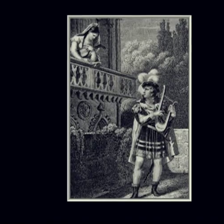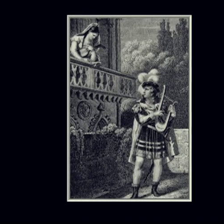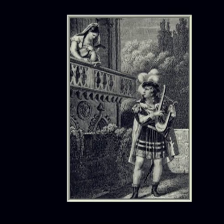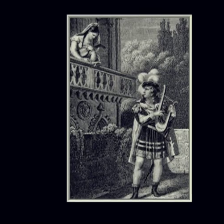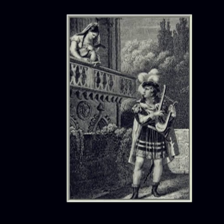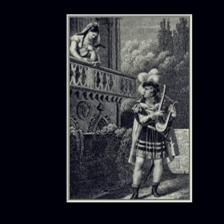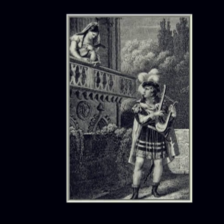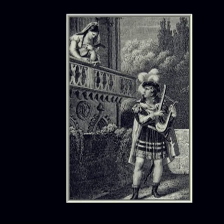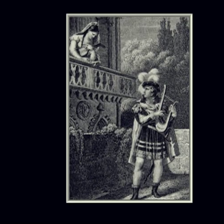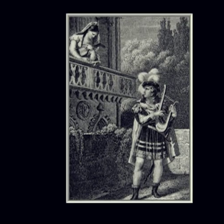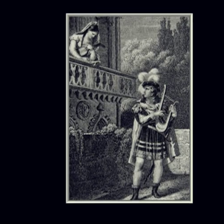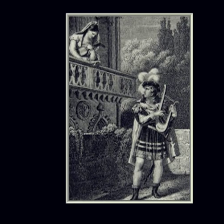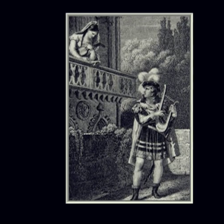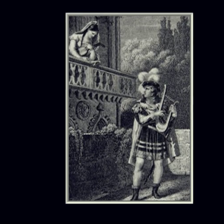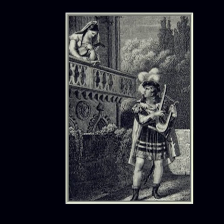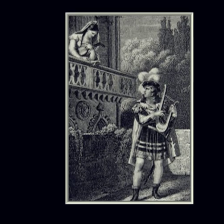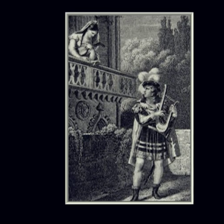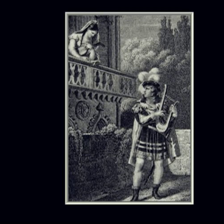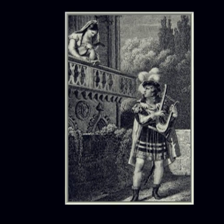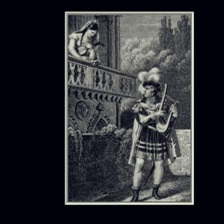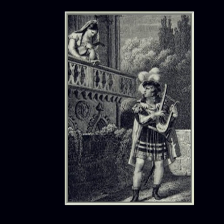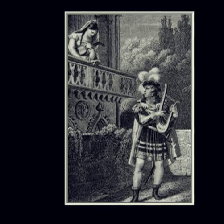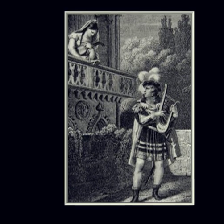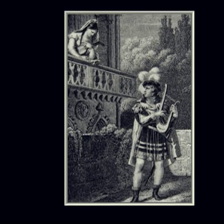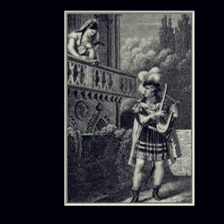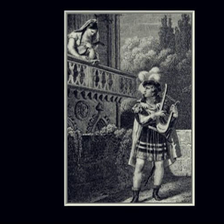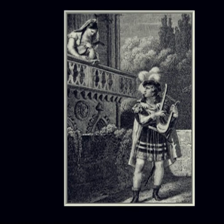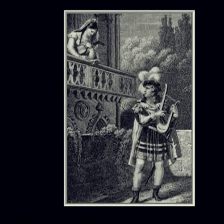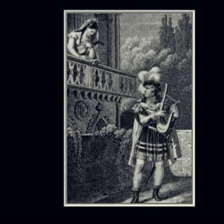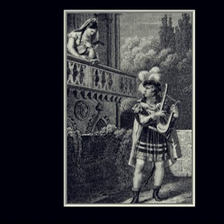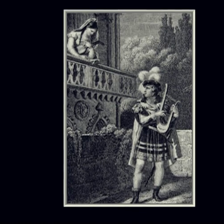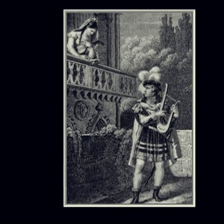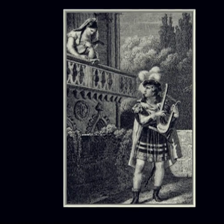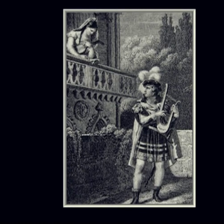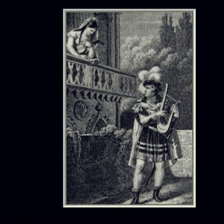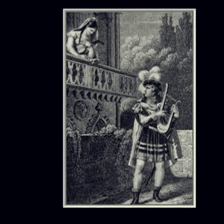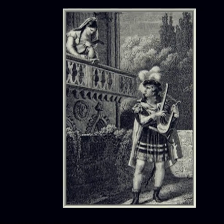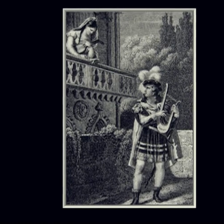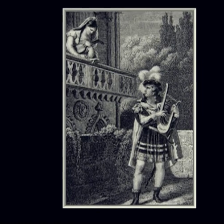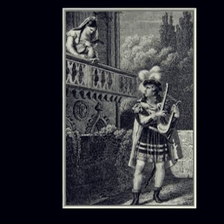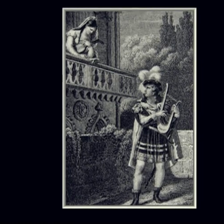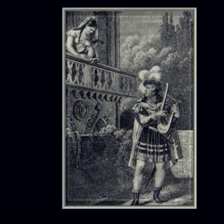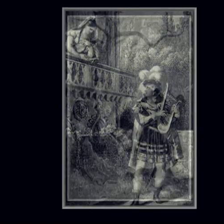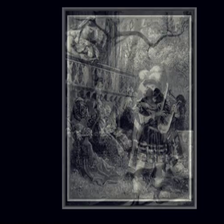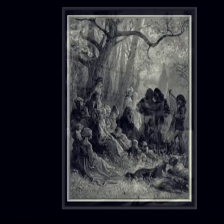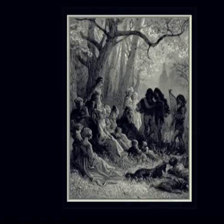In the old days in England, Anglo Saxon language, there was no way to write it down,